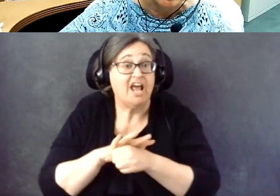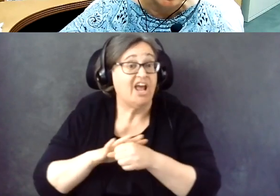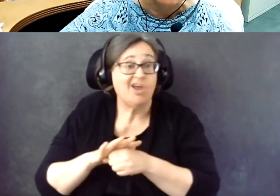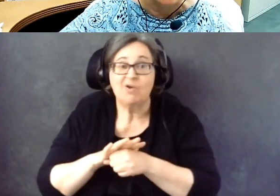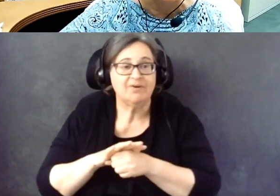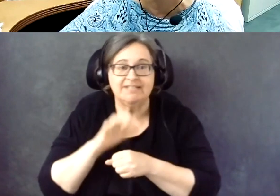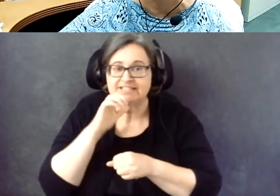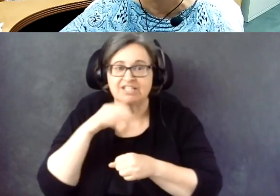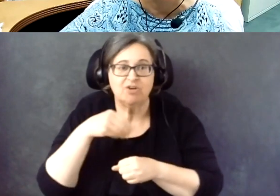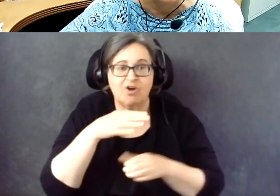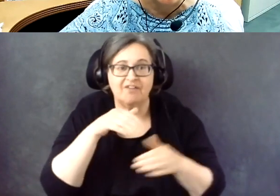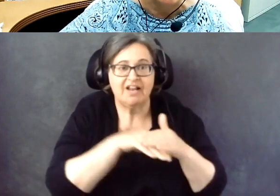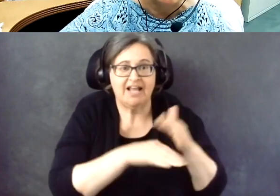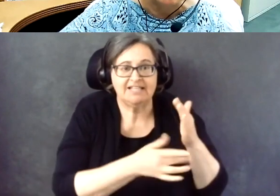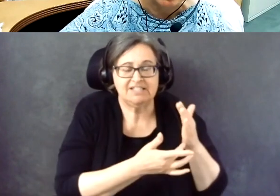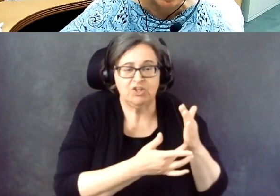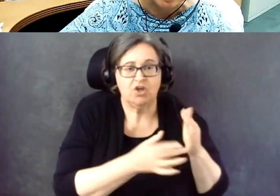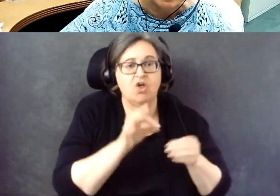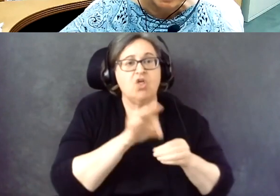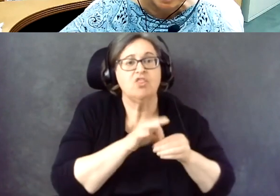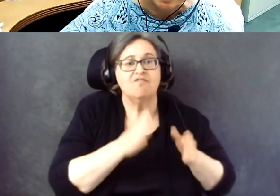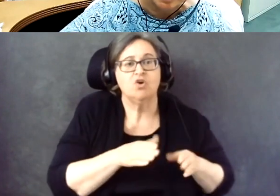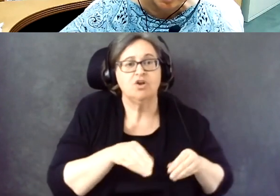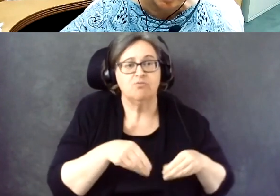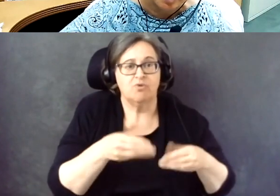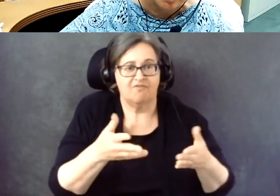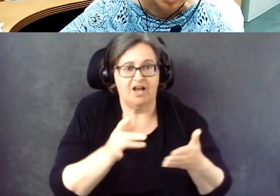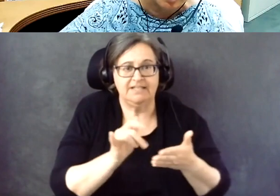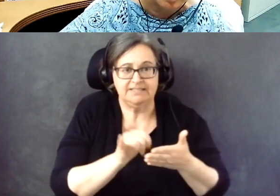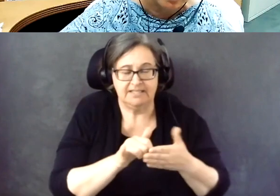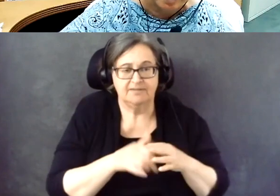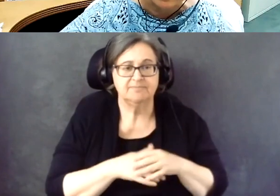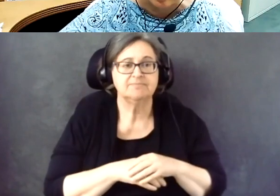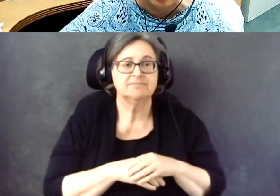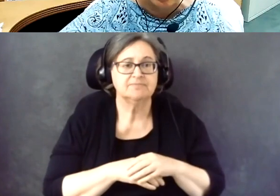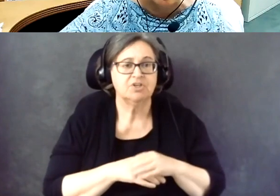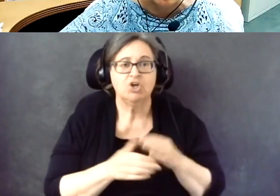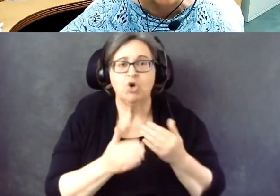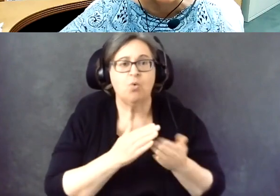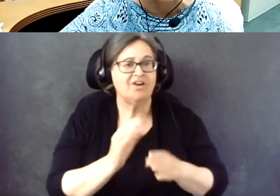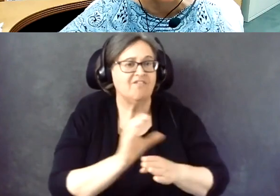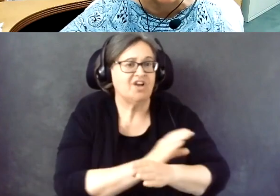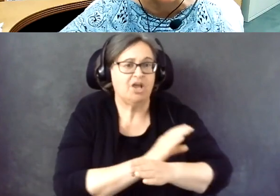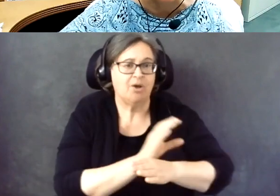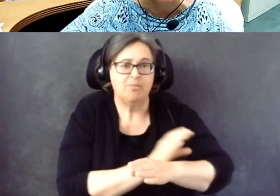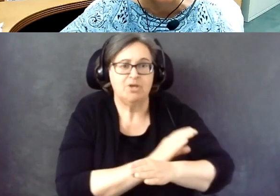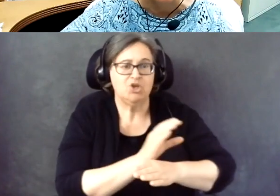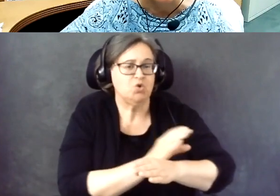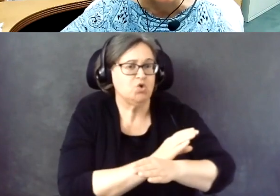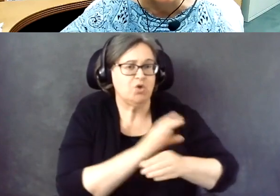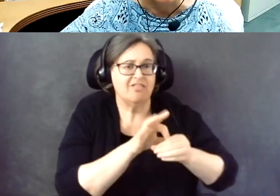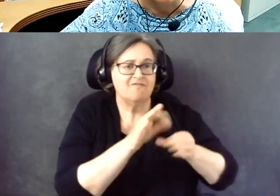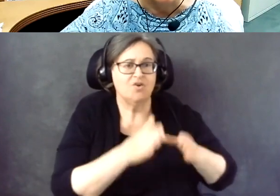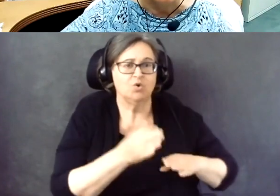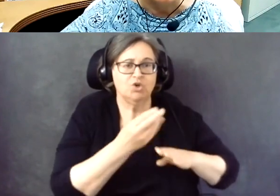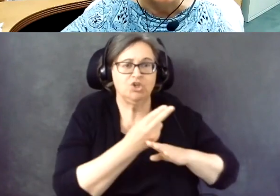It's the voter that supplies the access technology on whatever computer they're using. Great.